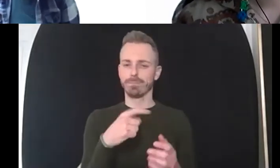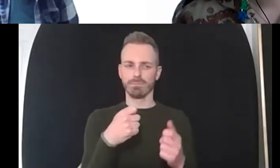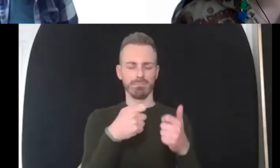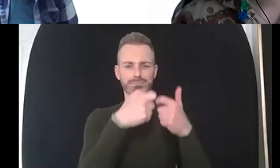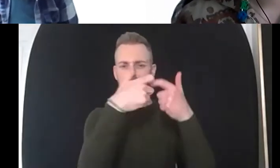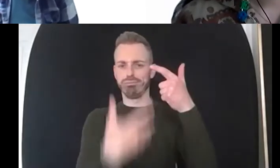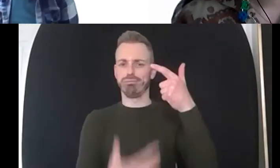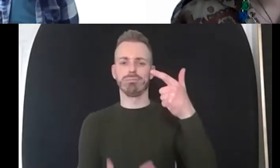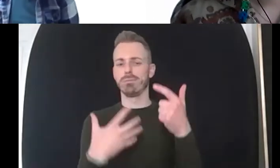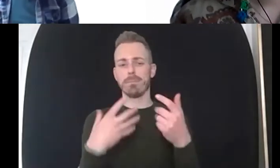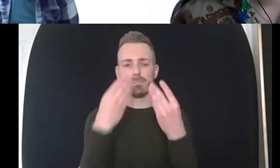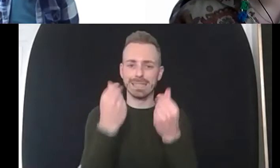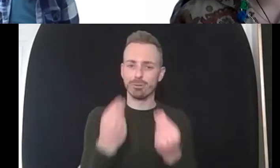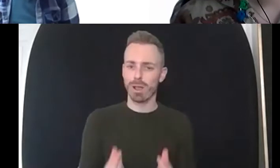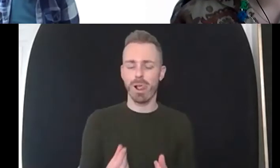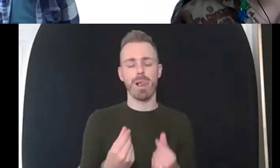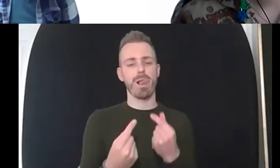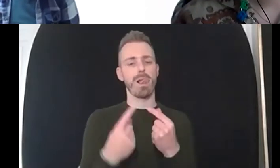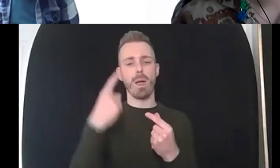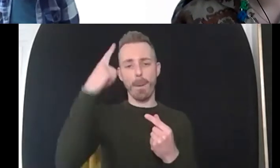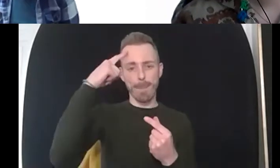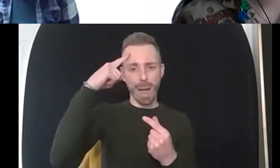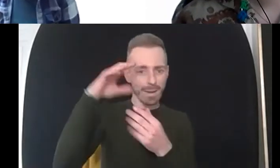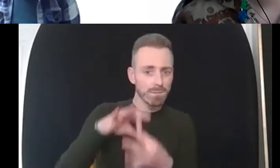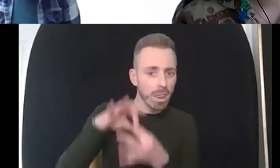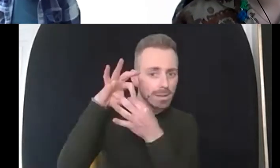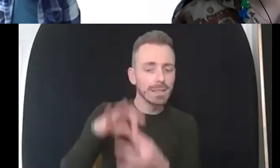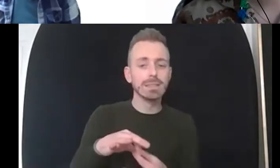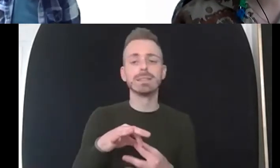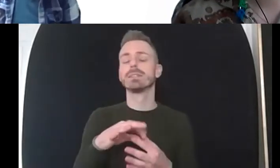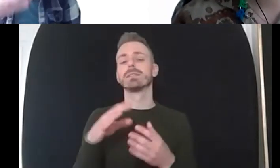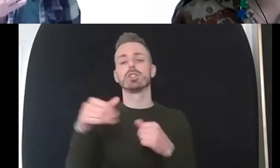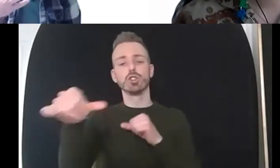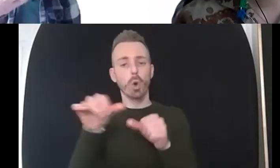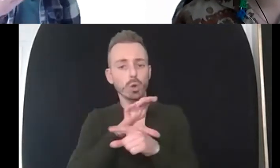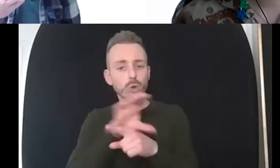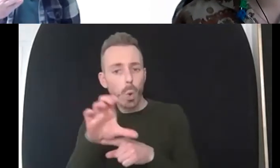mindfulness um some short courses in c culture behavioral therapy the act sheets that i were